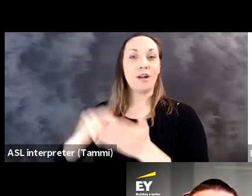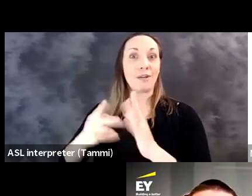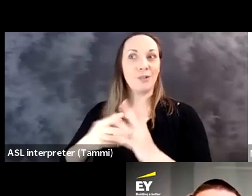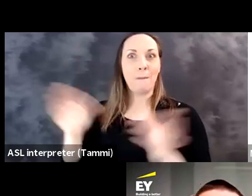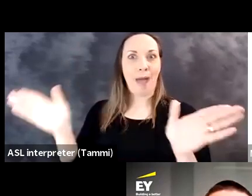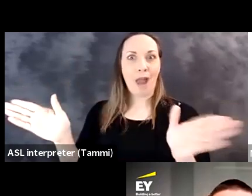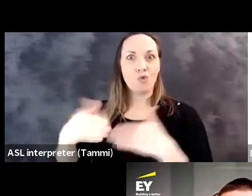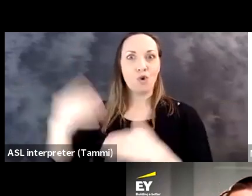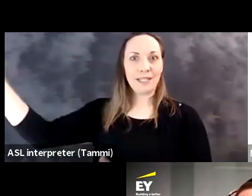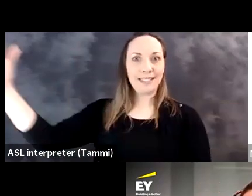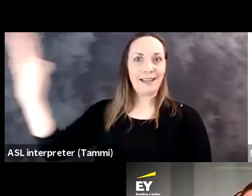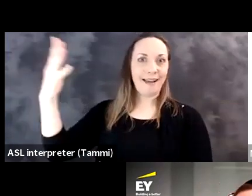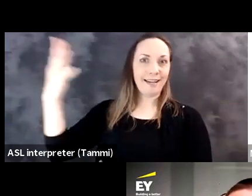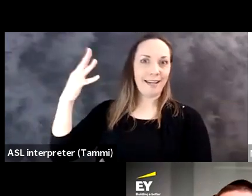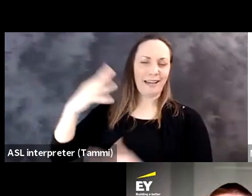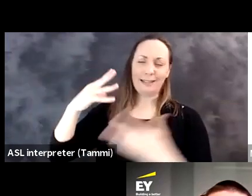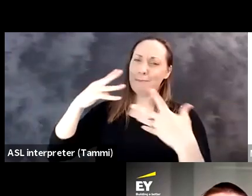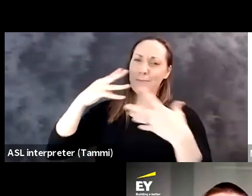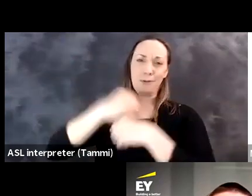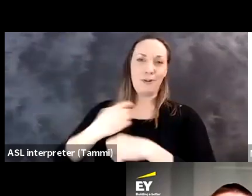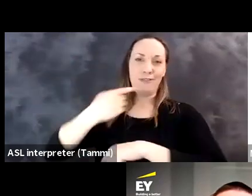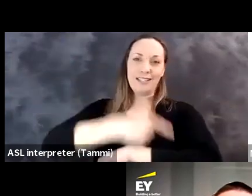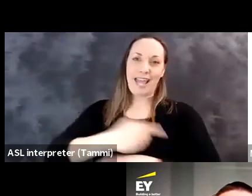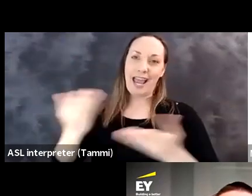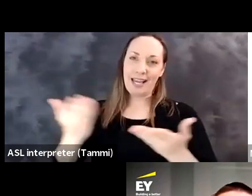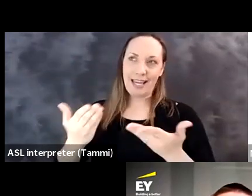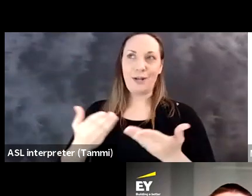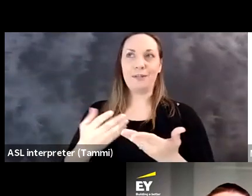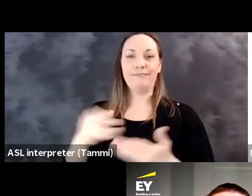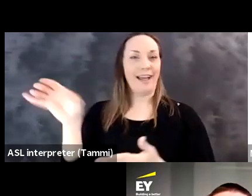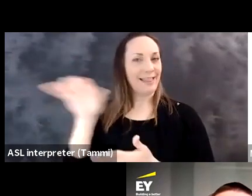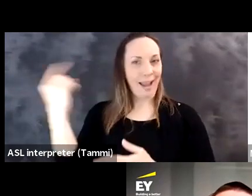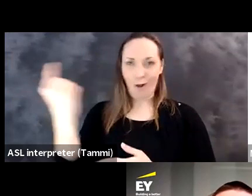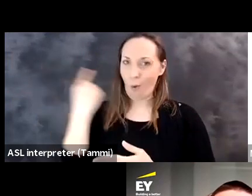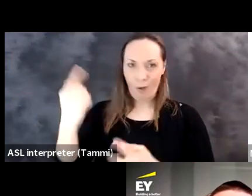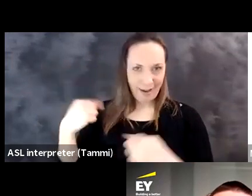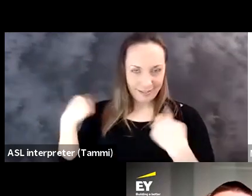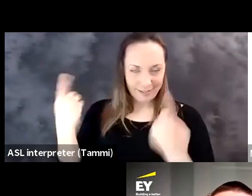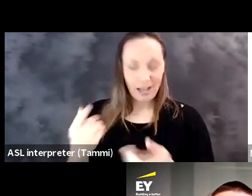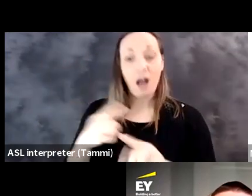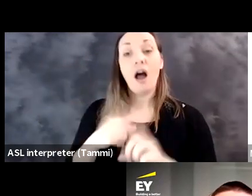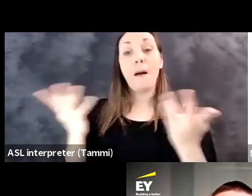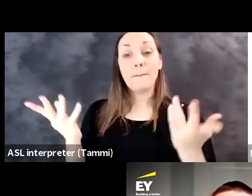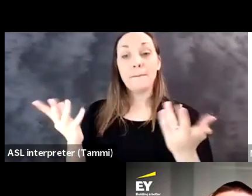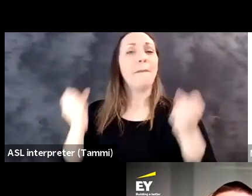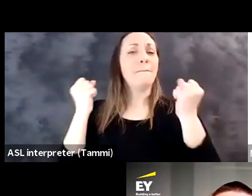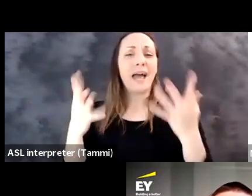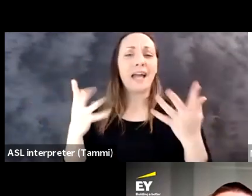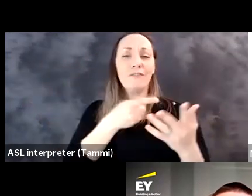So I'm in a bright sunny room. And it's a beautiful day here as always